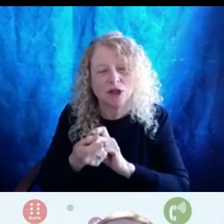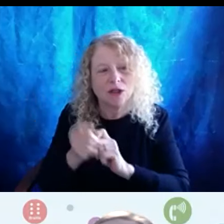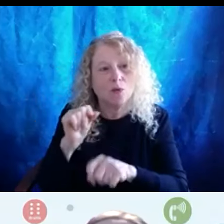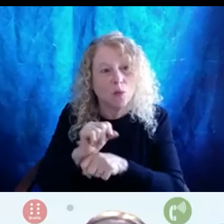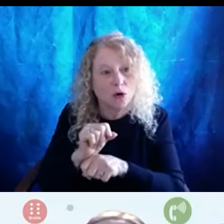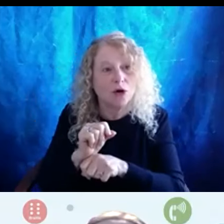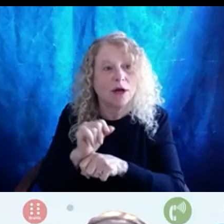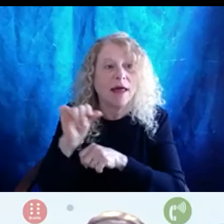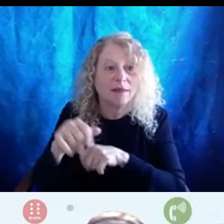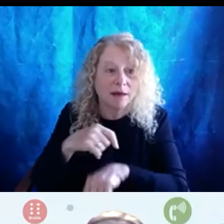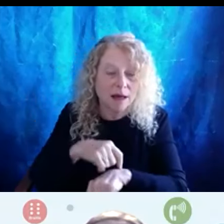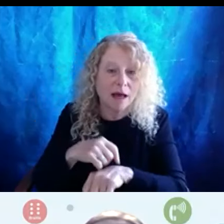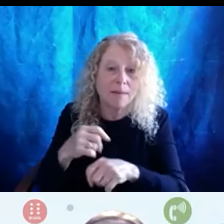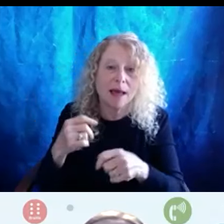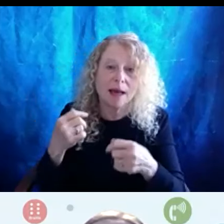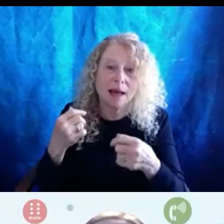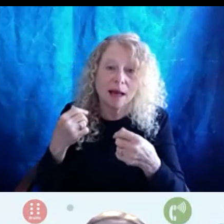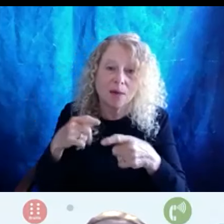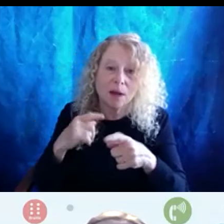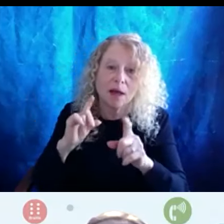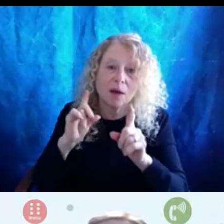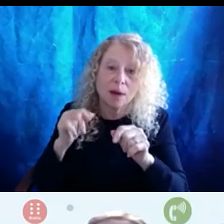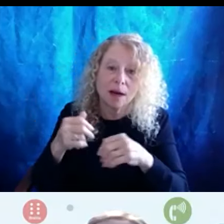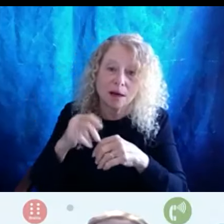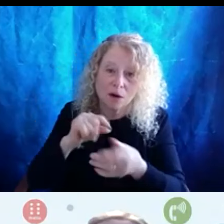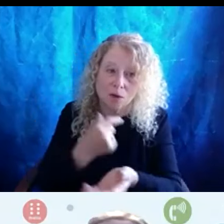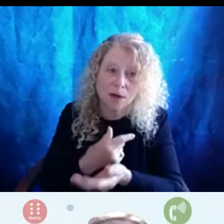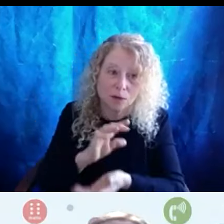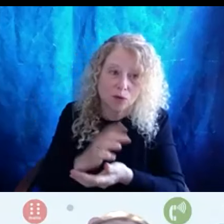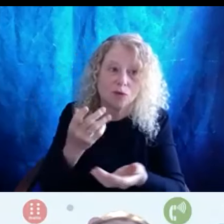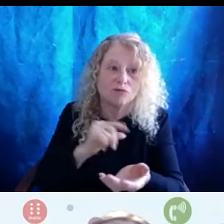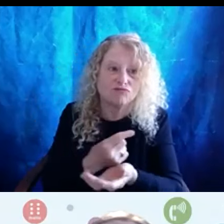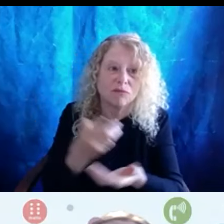and as I went in after Graduate School into private sector.